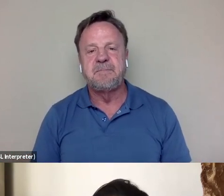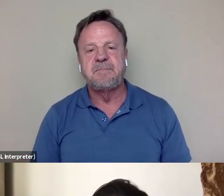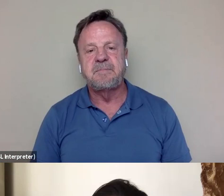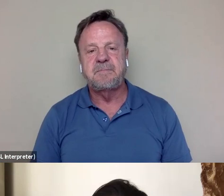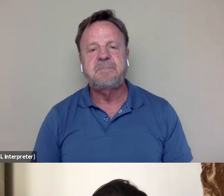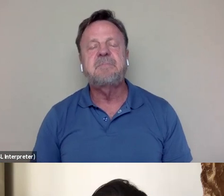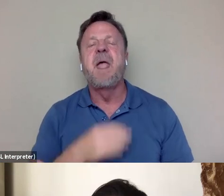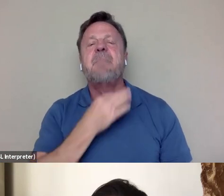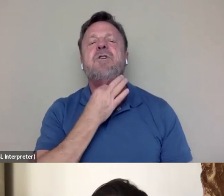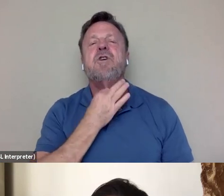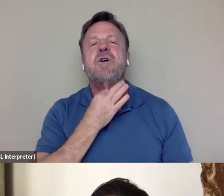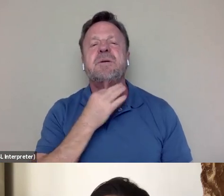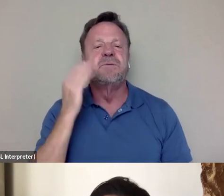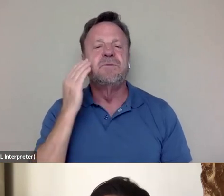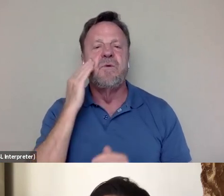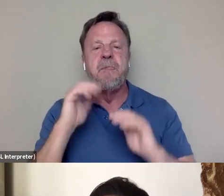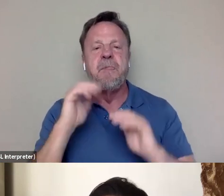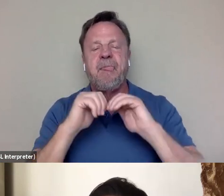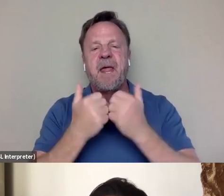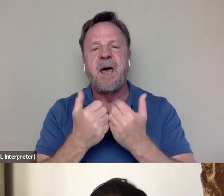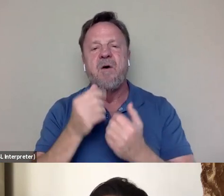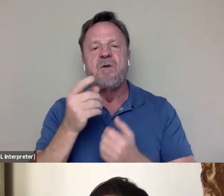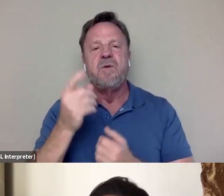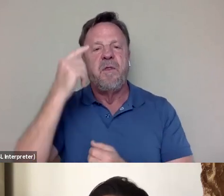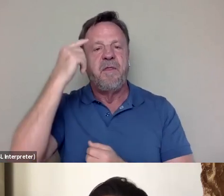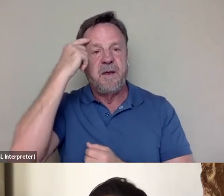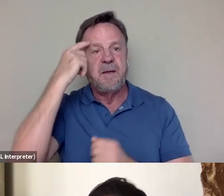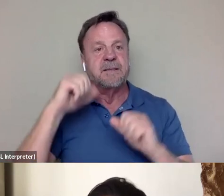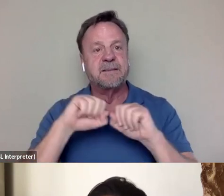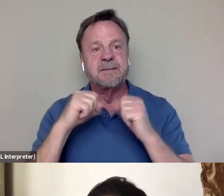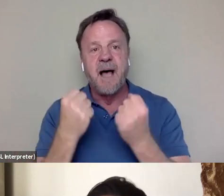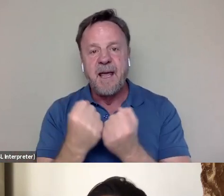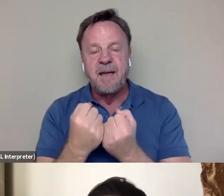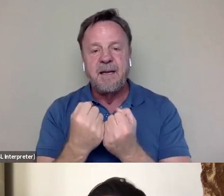I'm curious to know how you think society or the industry at least